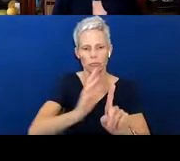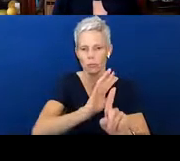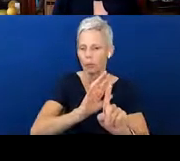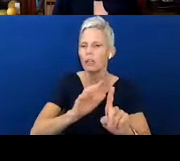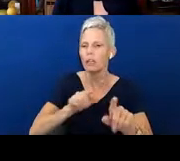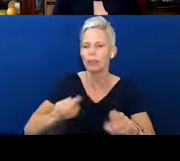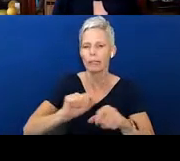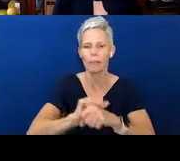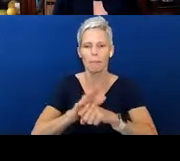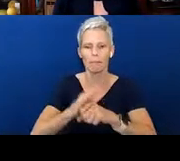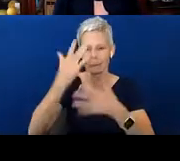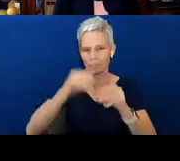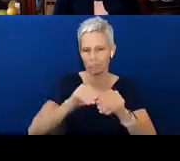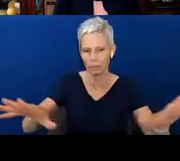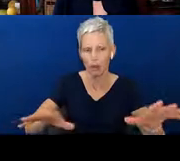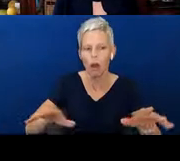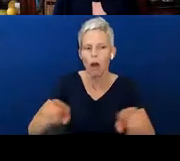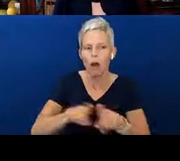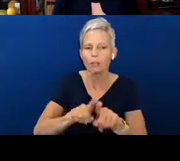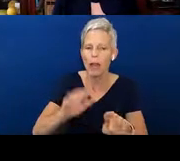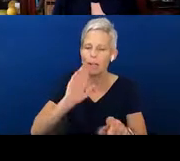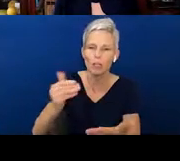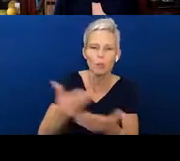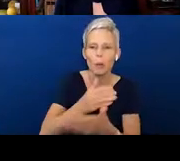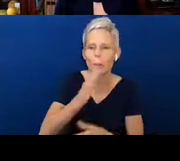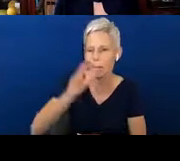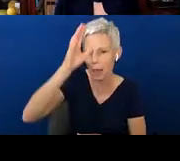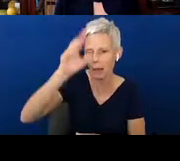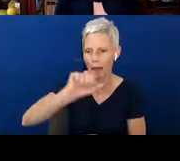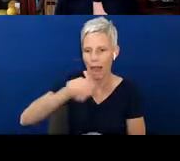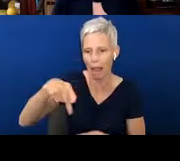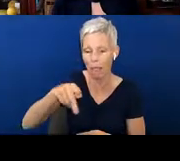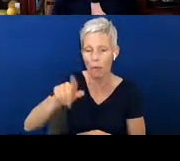a brand new parent app. So you can find that on, in your Apple store or your Google store.